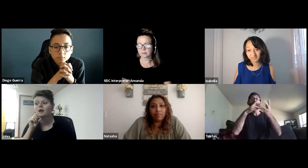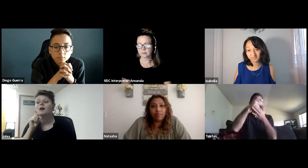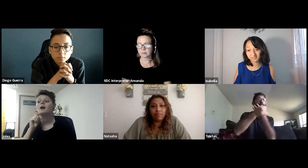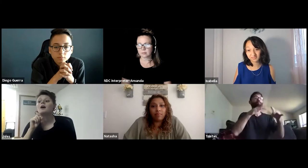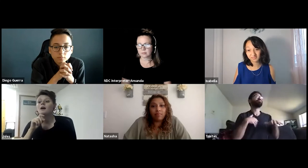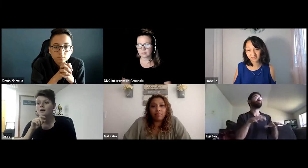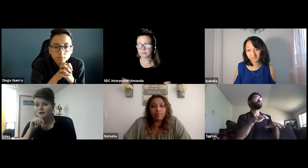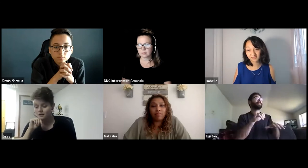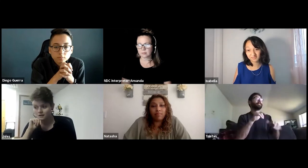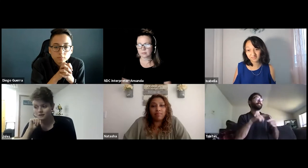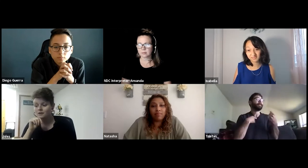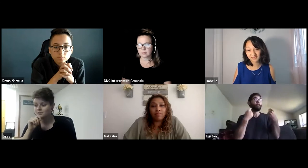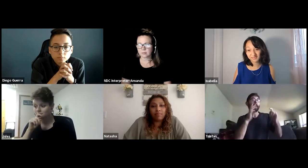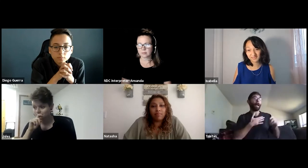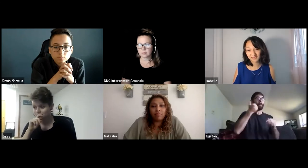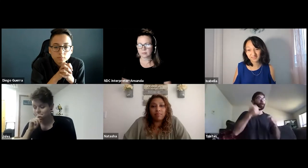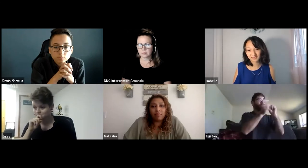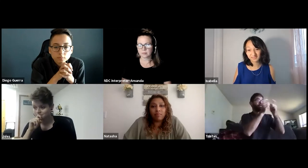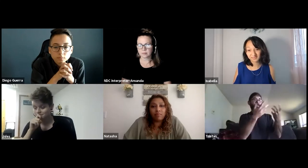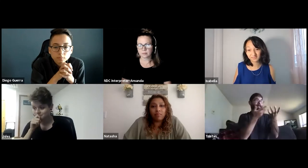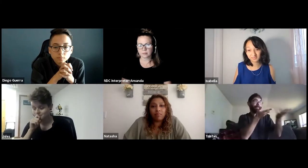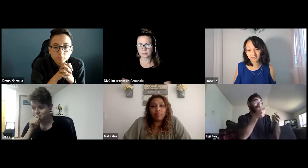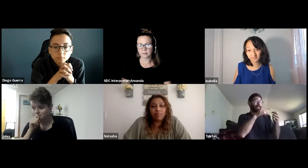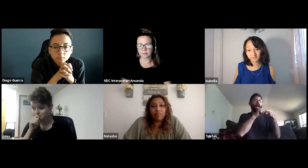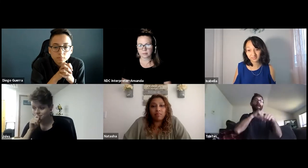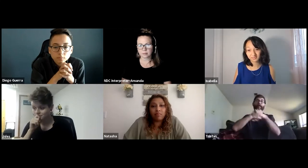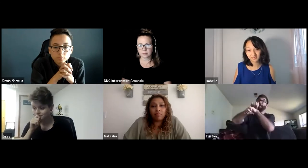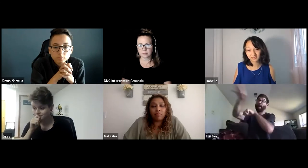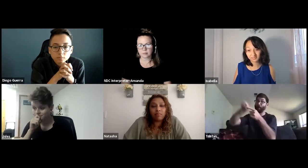on my own working on the computer on projects and I tried my best to